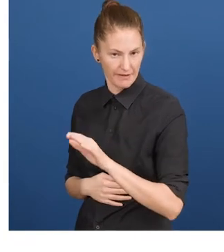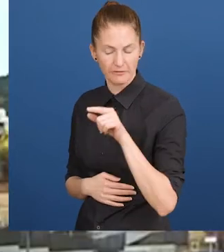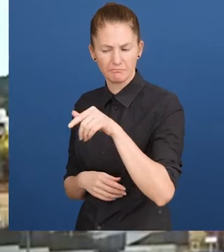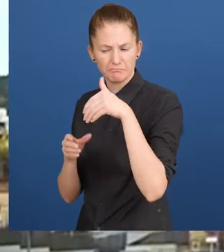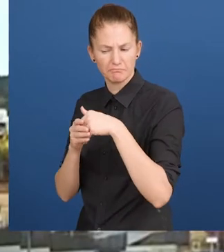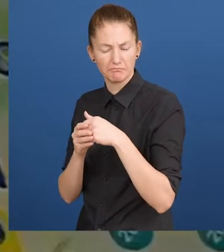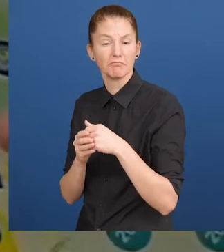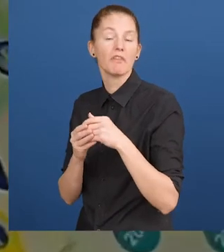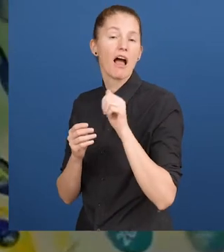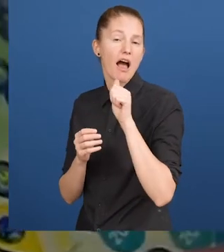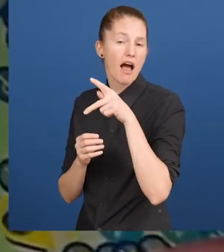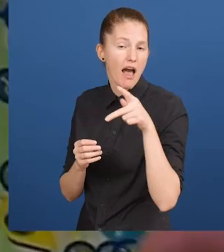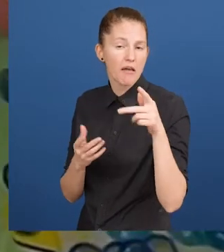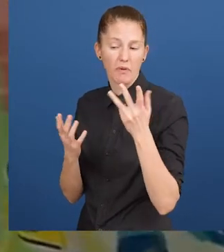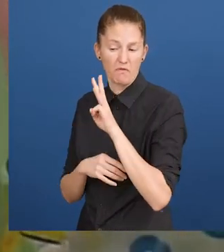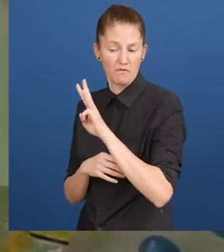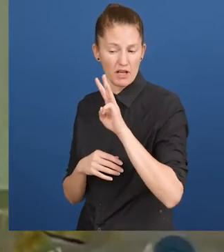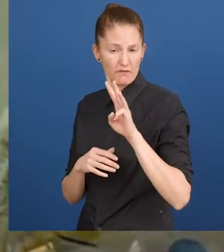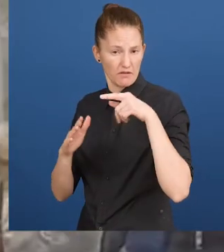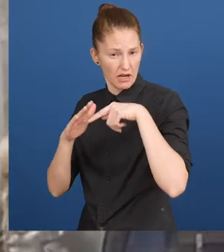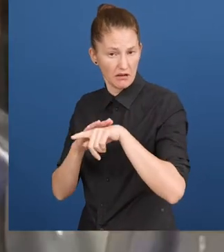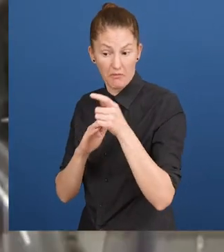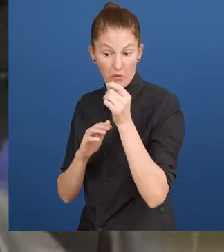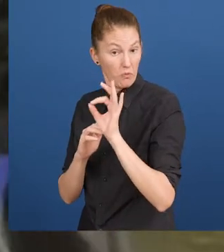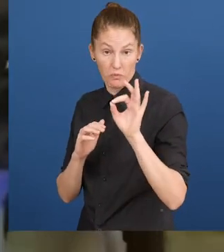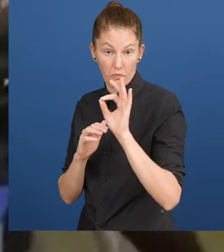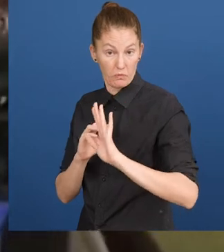Park4Dis is a free EU-wide web app that locates